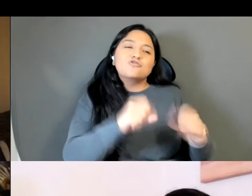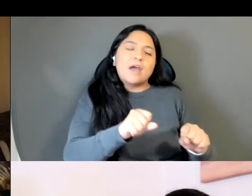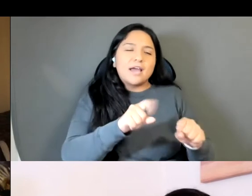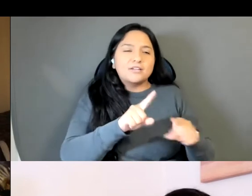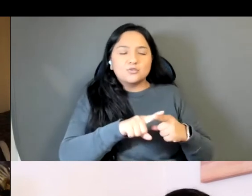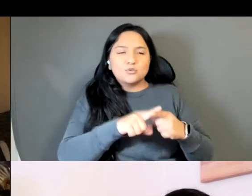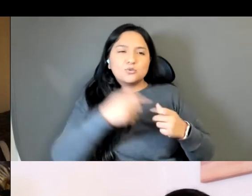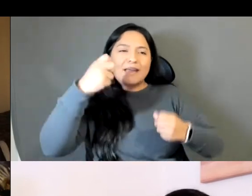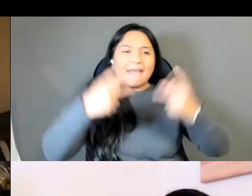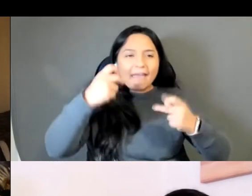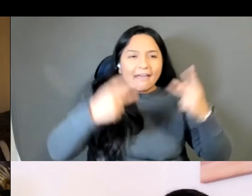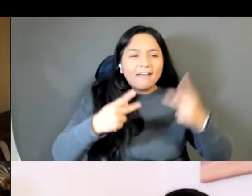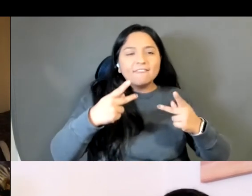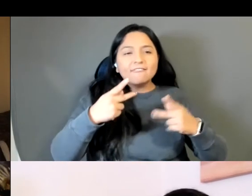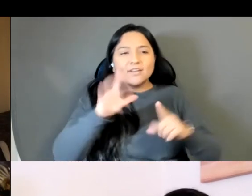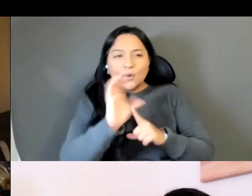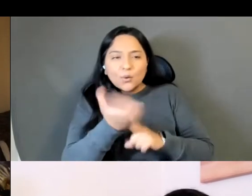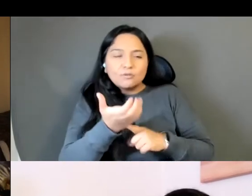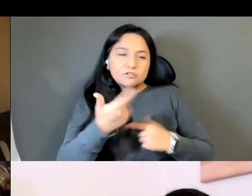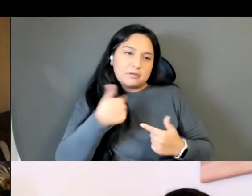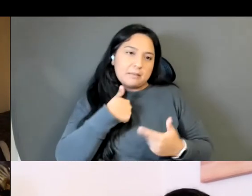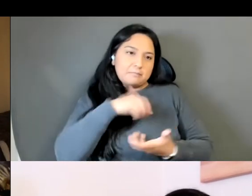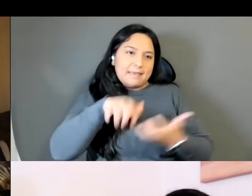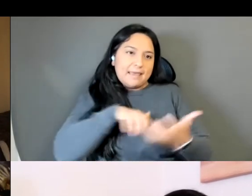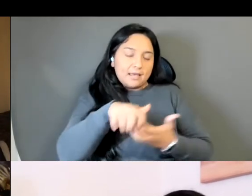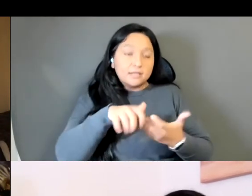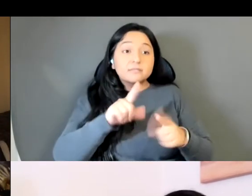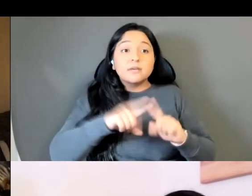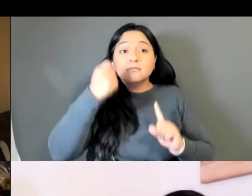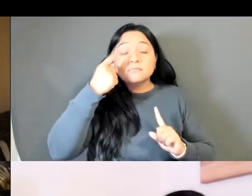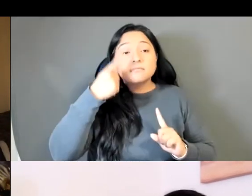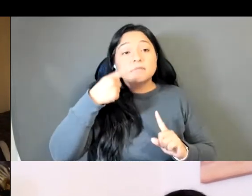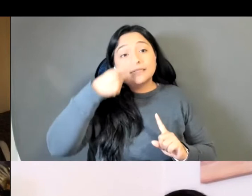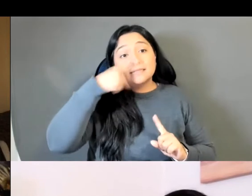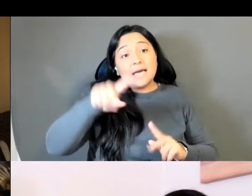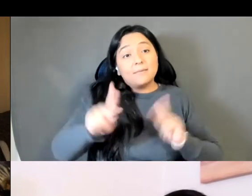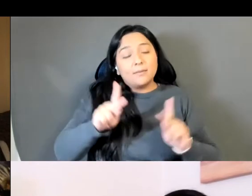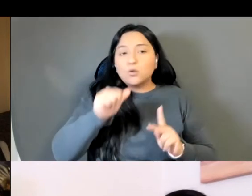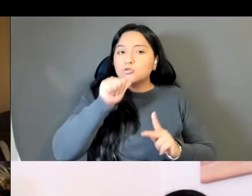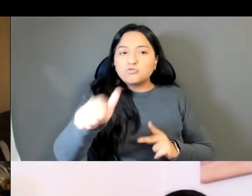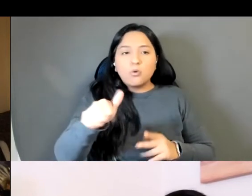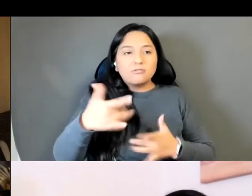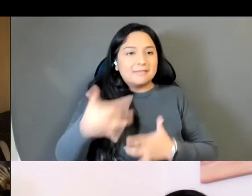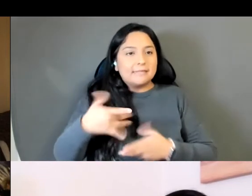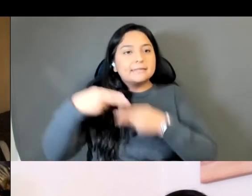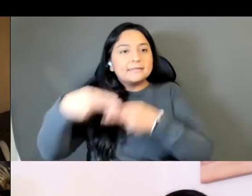mixed race, but Thai people don't name their children after ancestors and I'm named for my mother's mother, which I love.